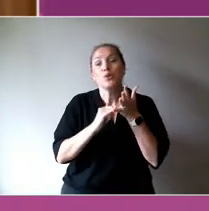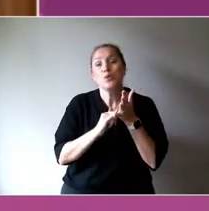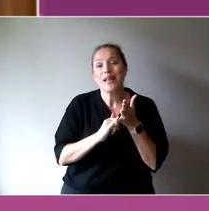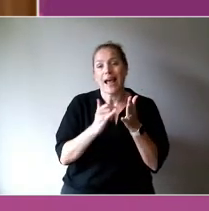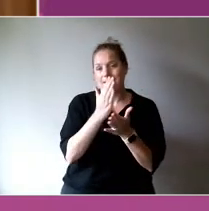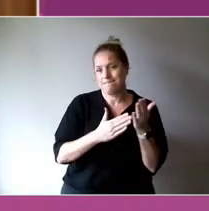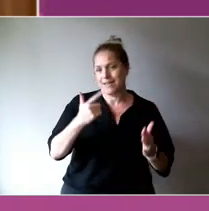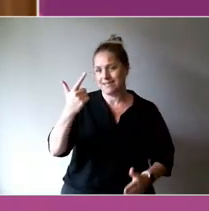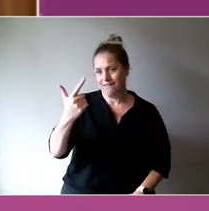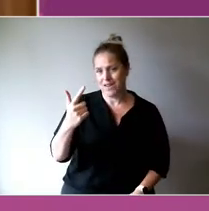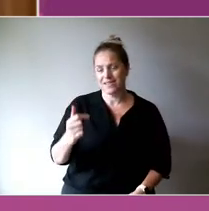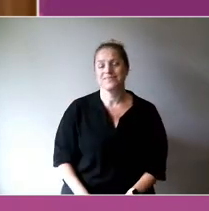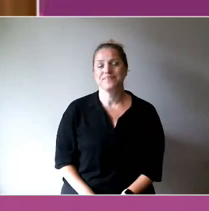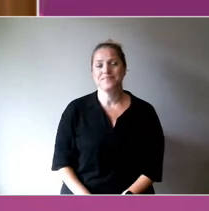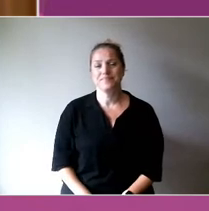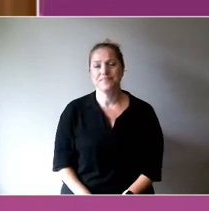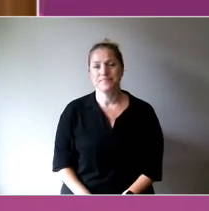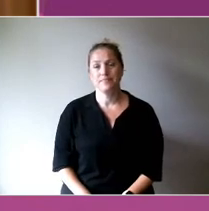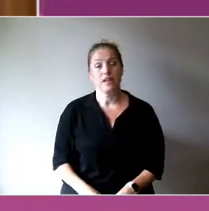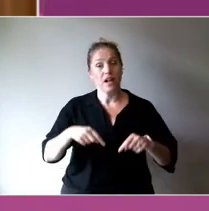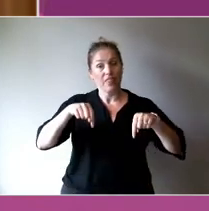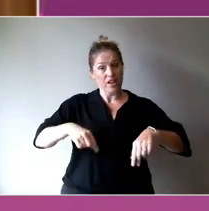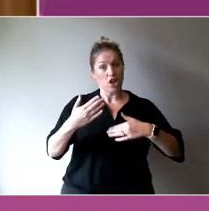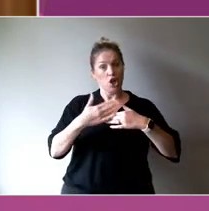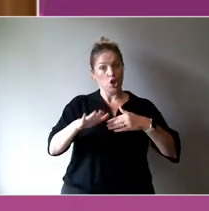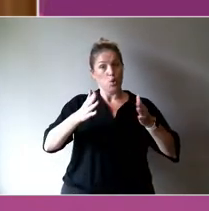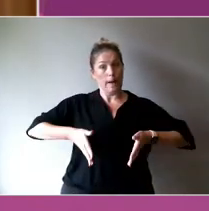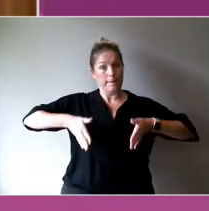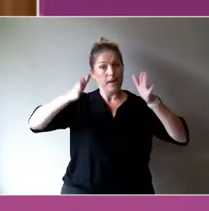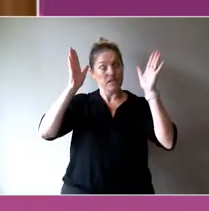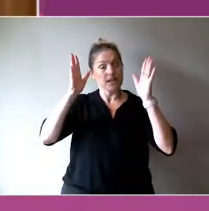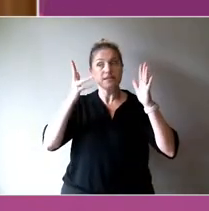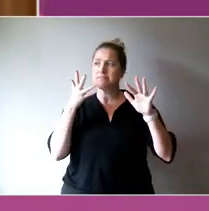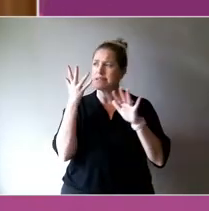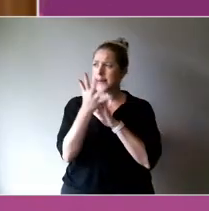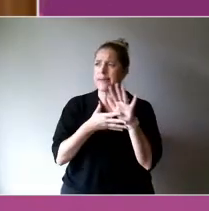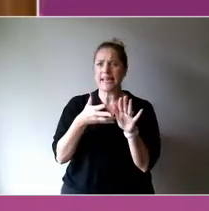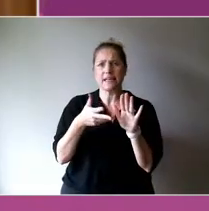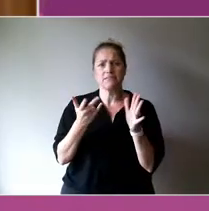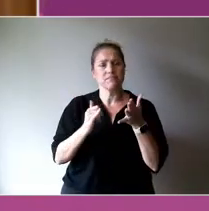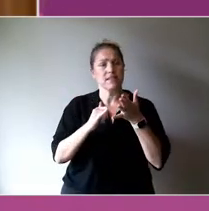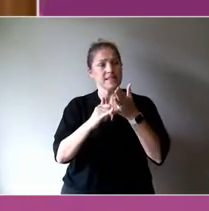This new building means the South Bank campus of the University is the largest creative